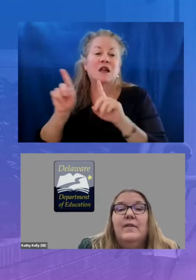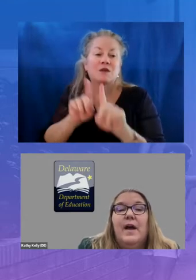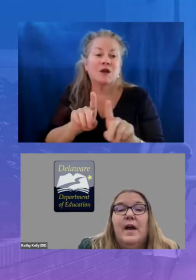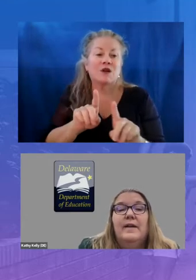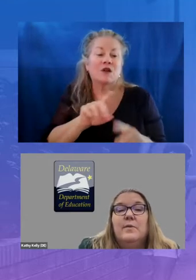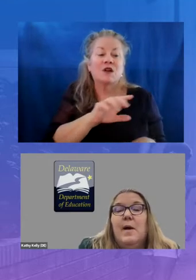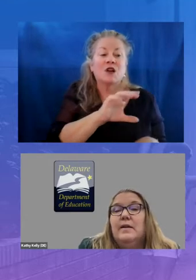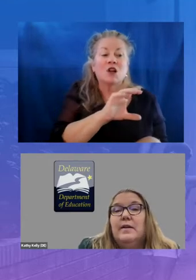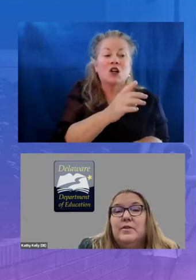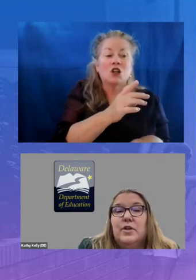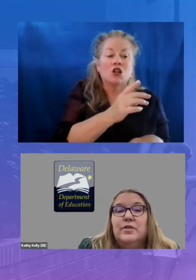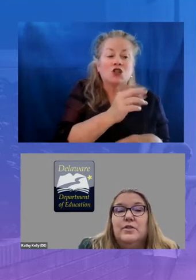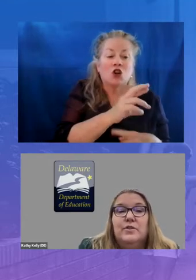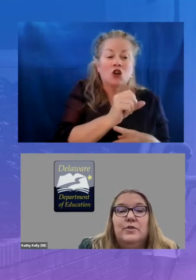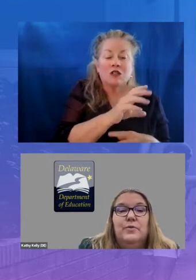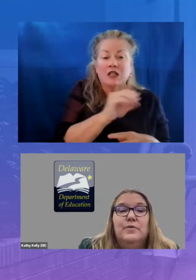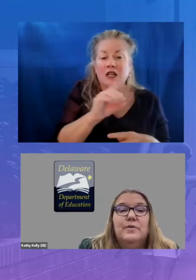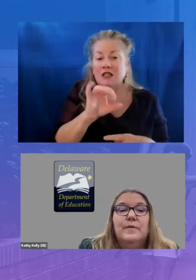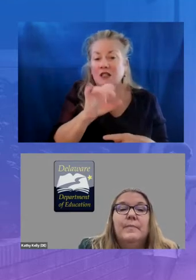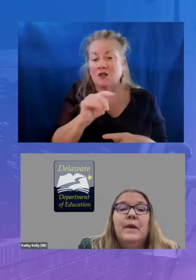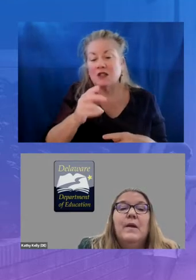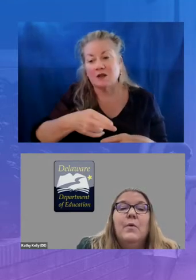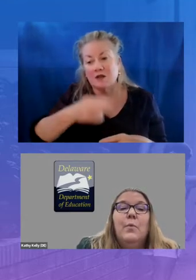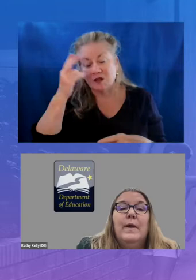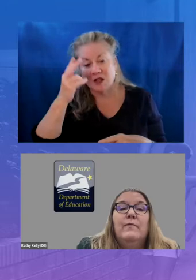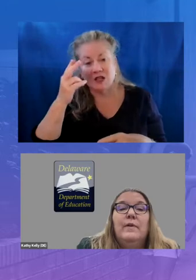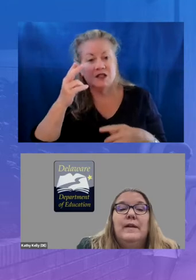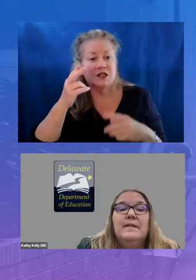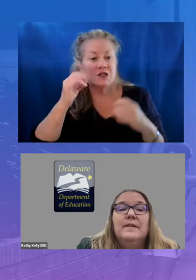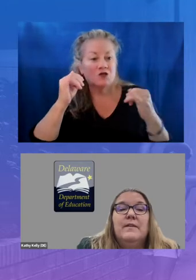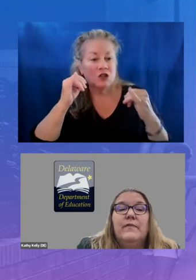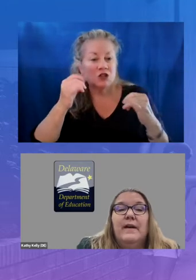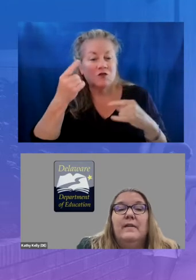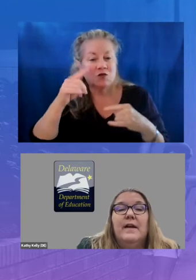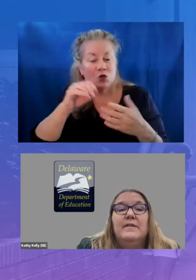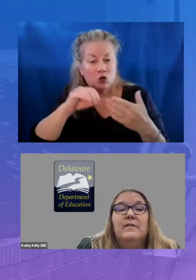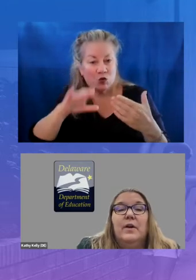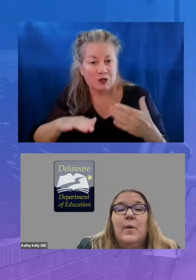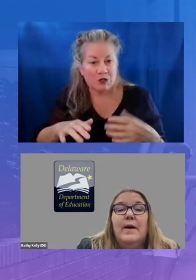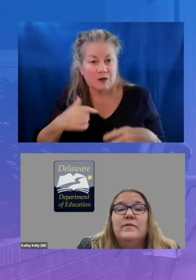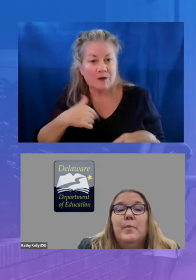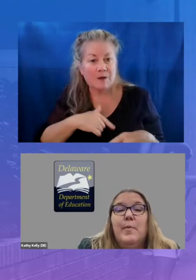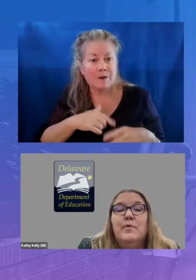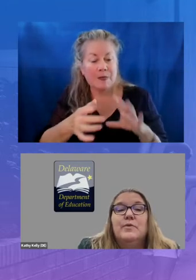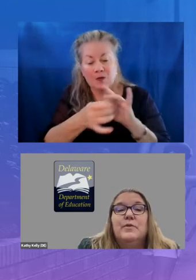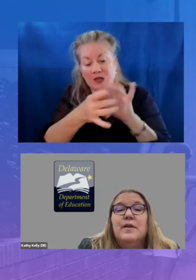highest quality instruction to students we have released and finalized a request for proposals